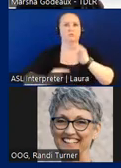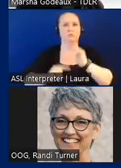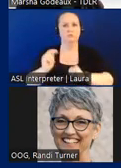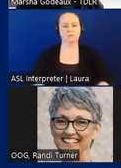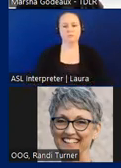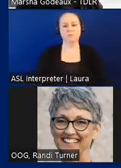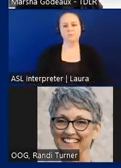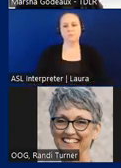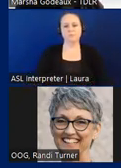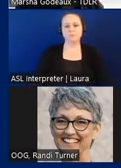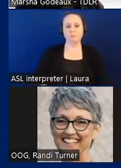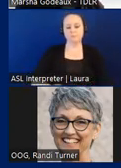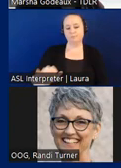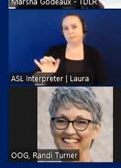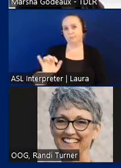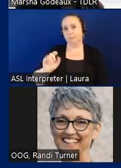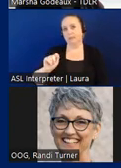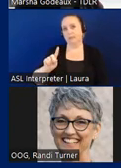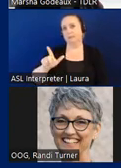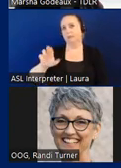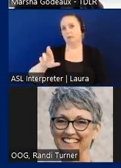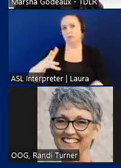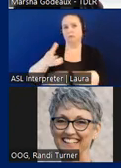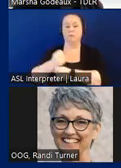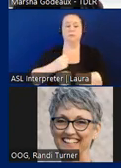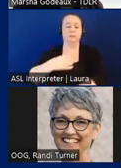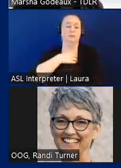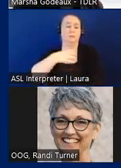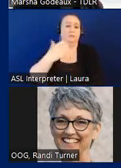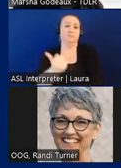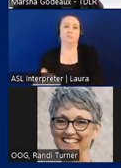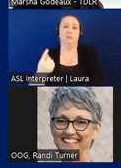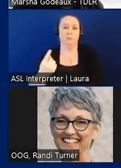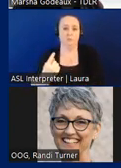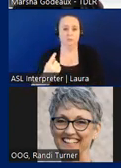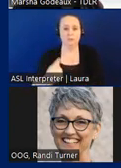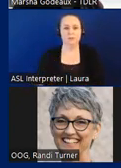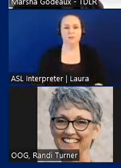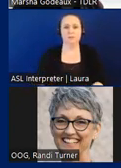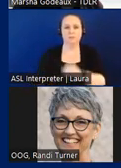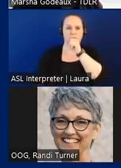addition TDLR can receive complaints from anyone this is slightly different than a complaint that